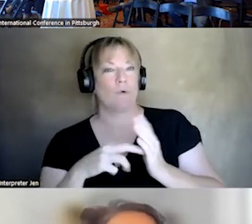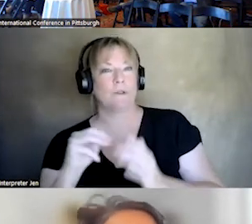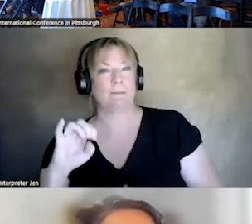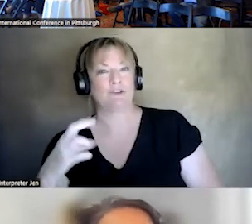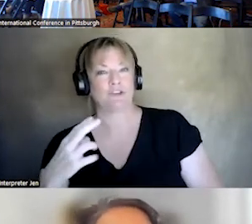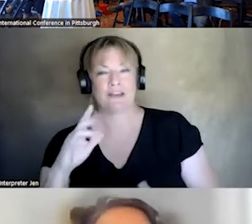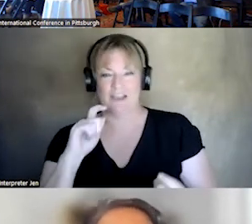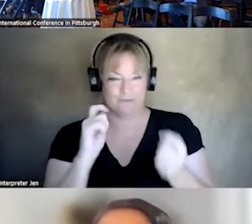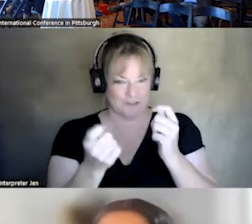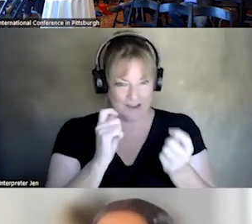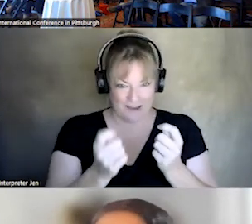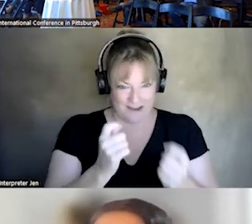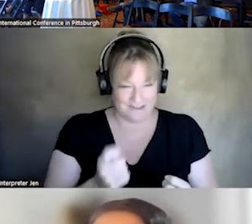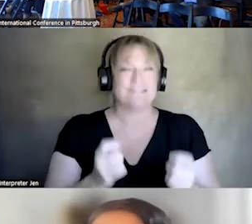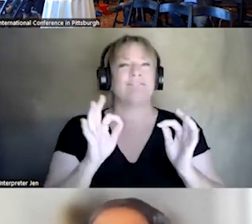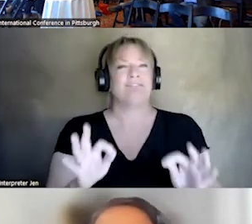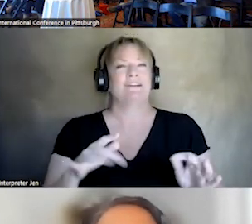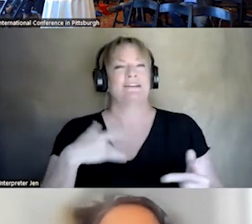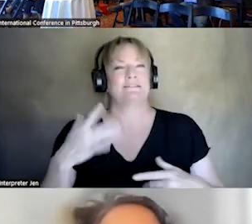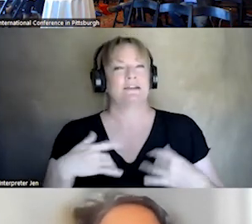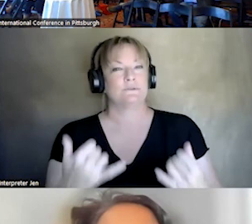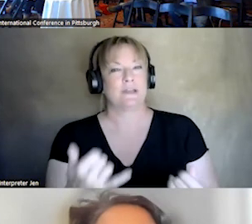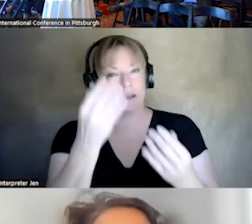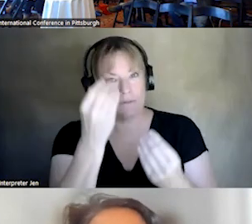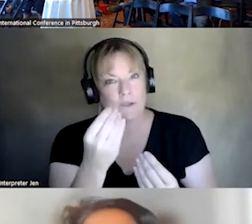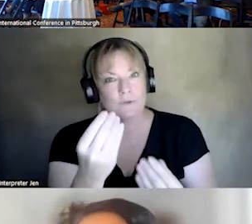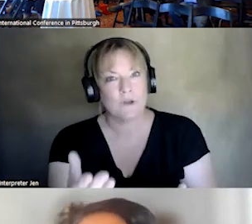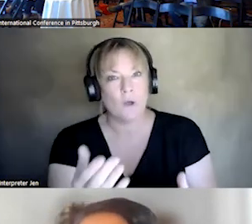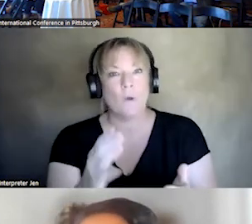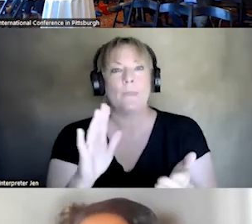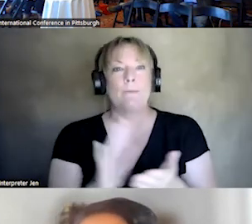THINGS, REALLY EXCITED TO TELL EVERYBODY ABOUT THE PAPERS THAT ARE GOING TO COME OUT FROM